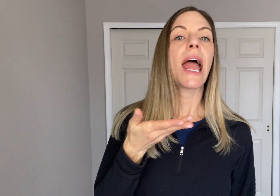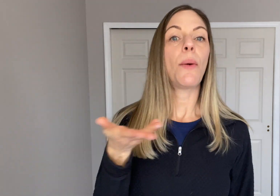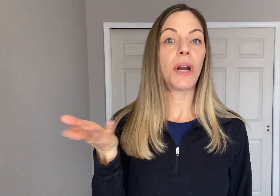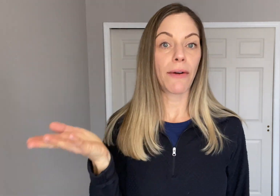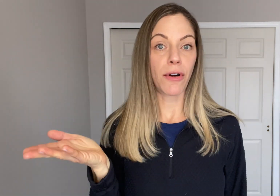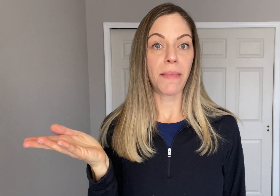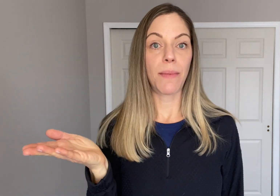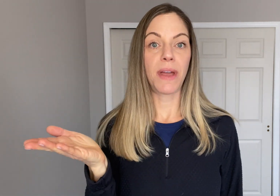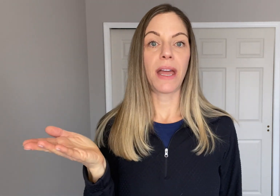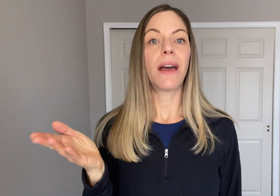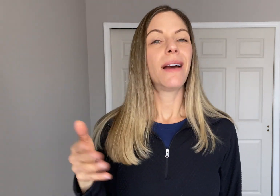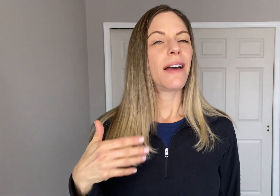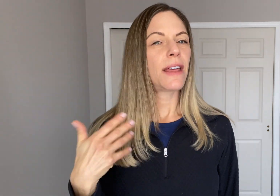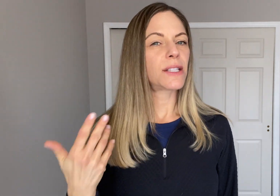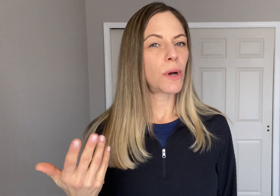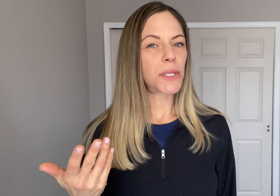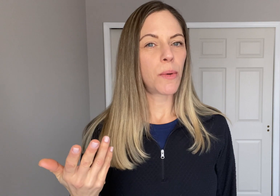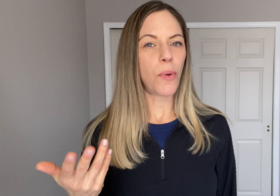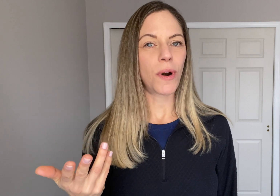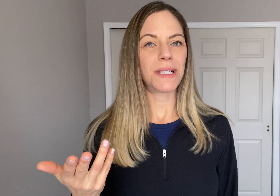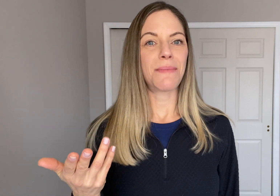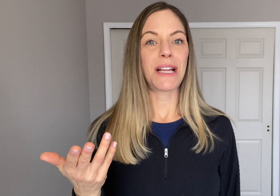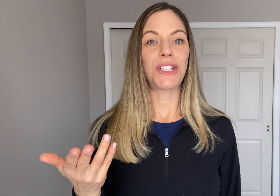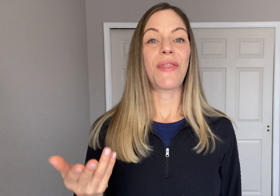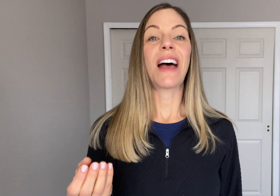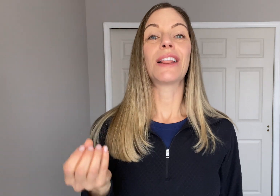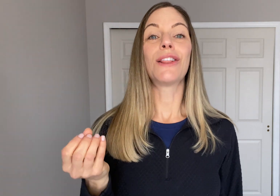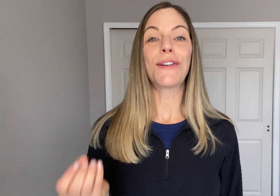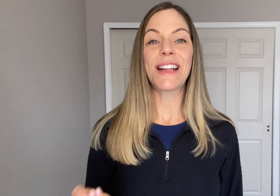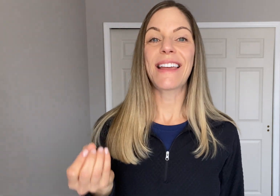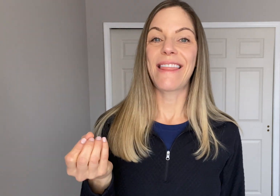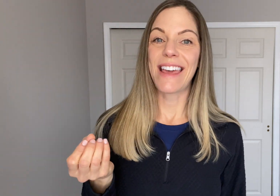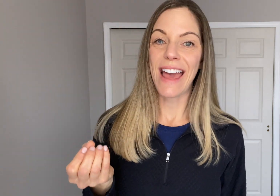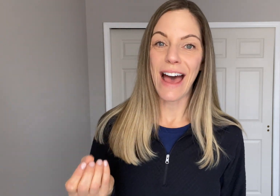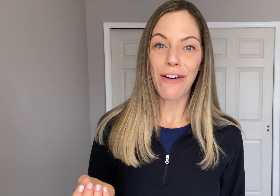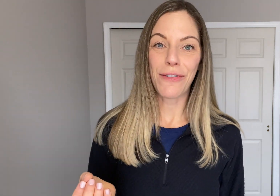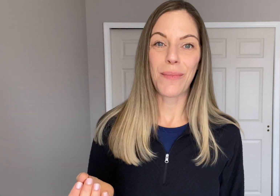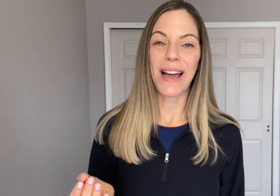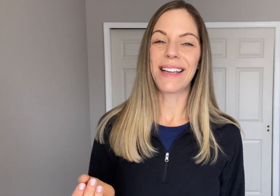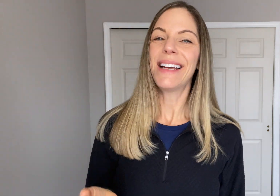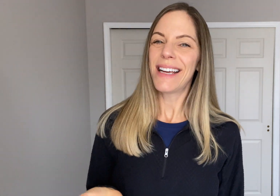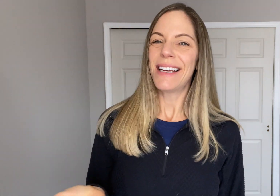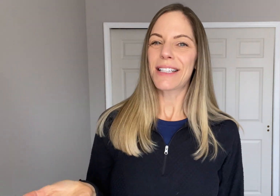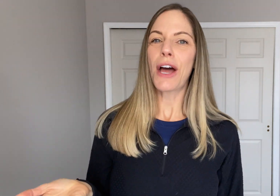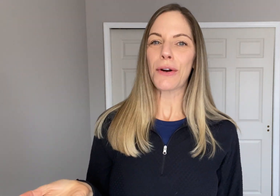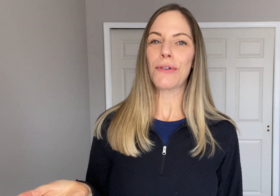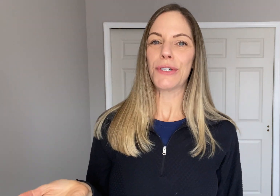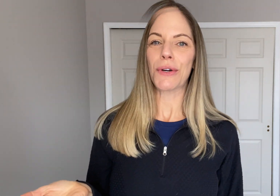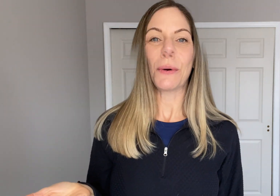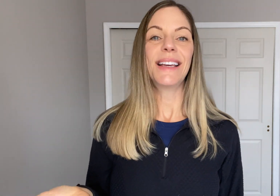and whatever it may be. I think it's also important to mention that learning the alphabet is kind of crucial.